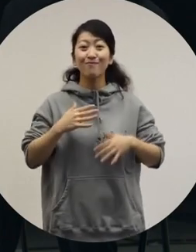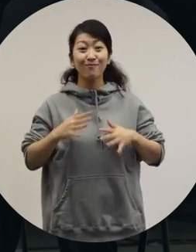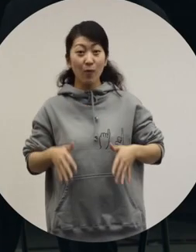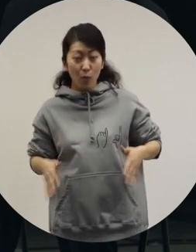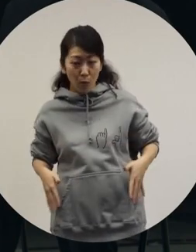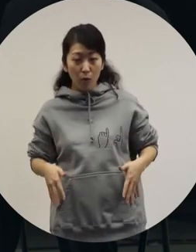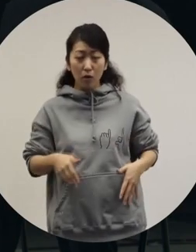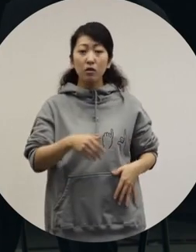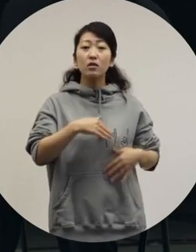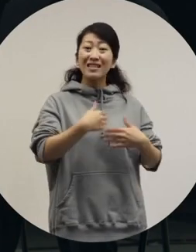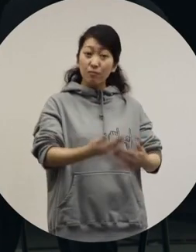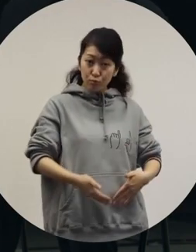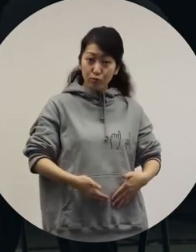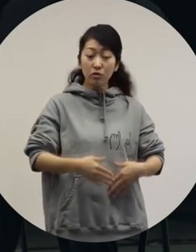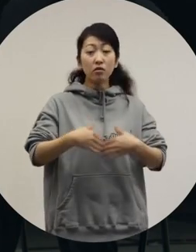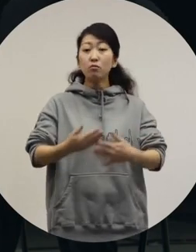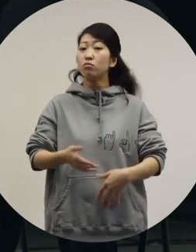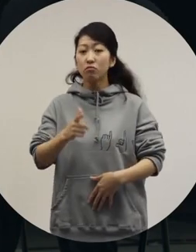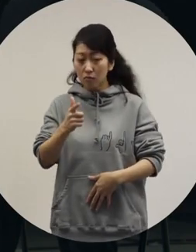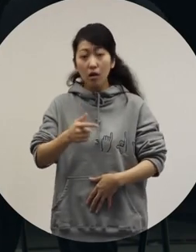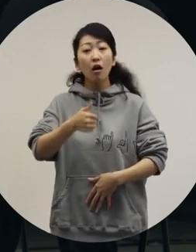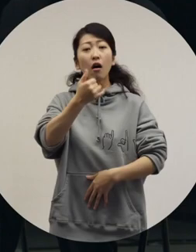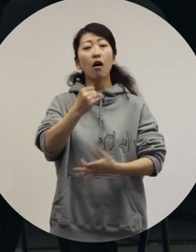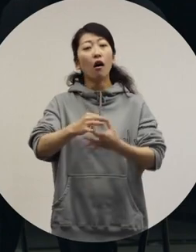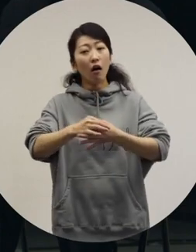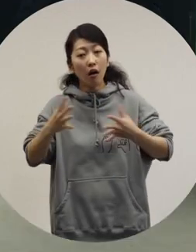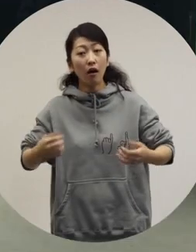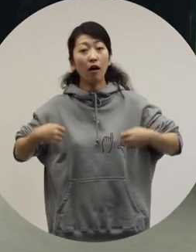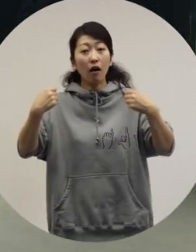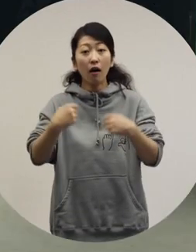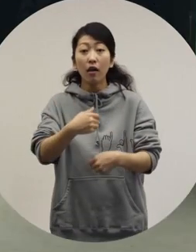It can be worn by both pregnant women or anyone else, genderlessly.